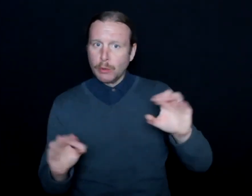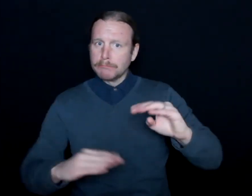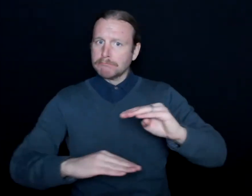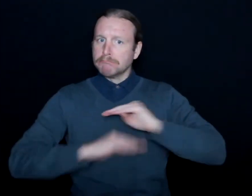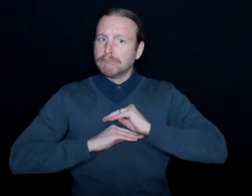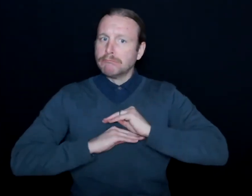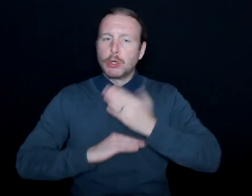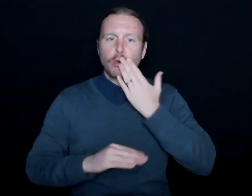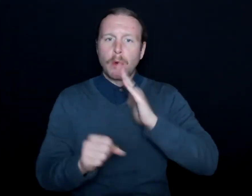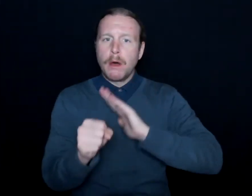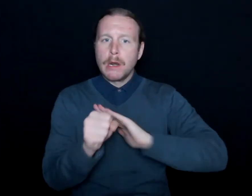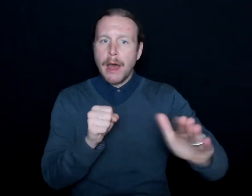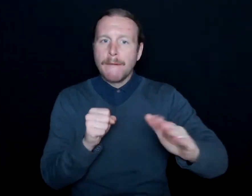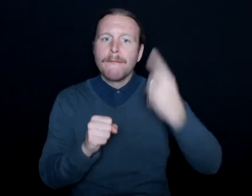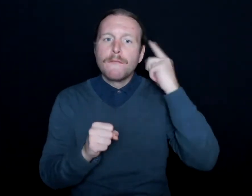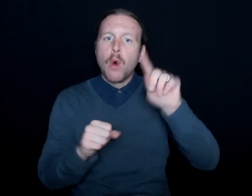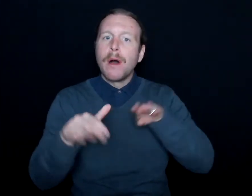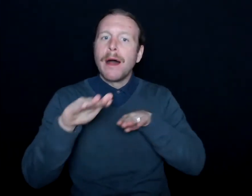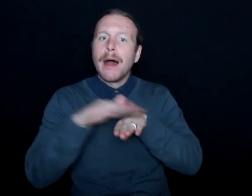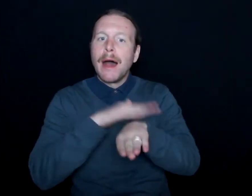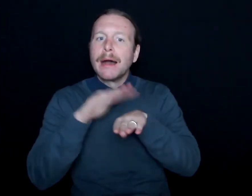access to deaf and hard of hearing viewers.